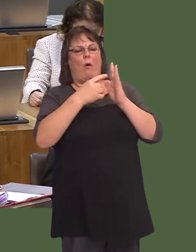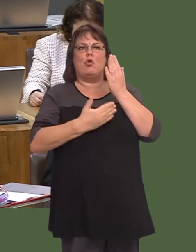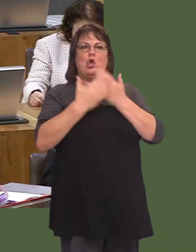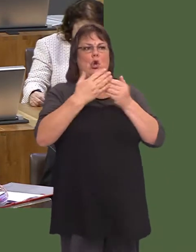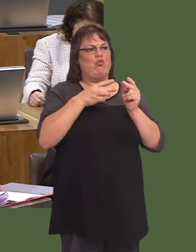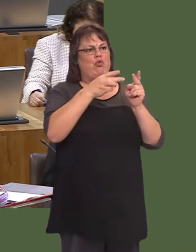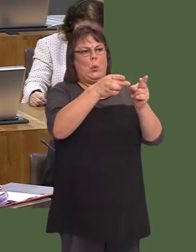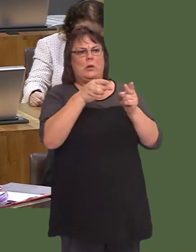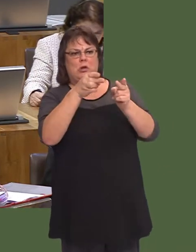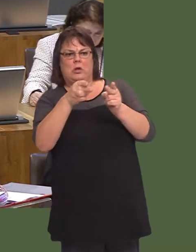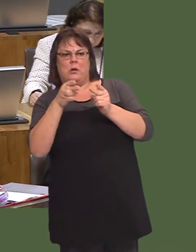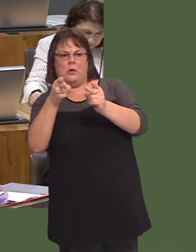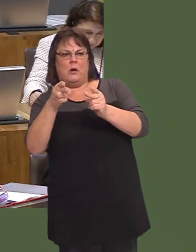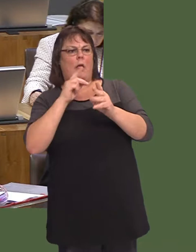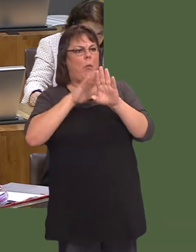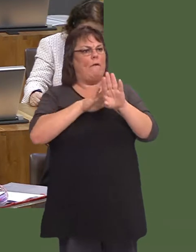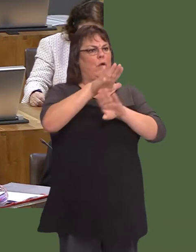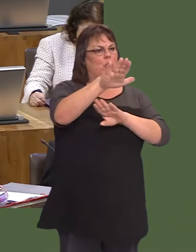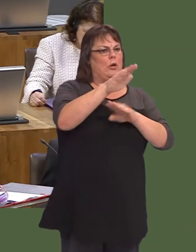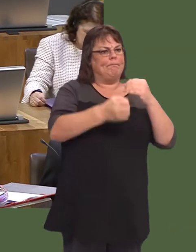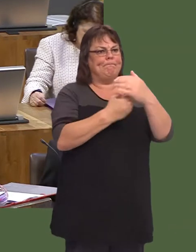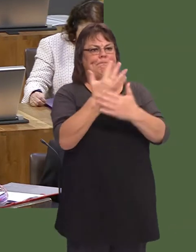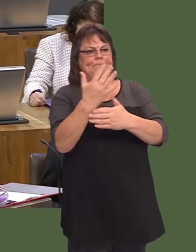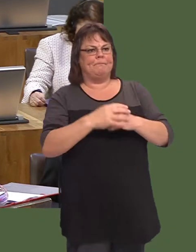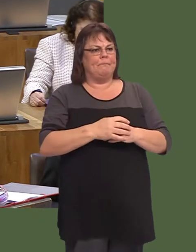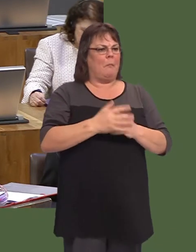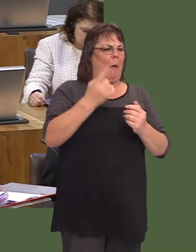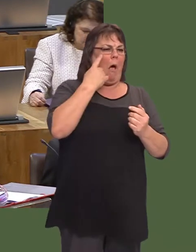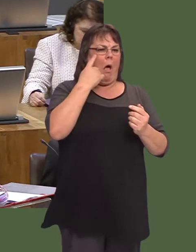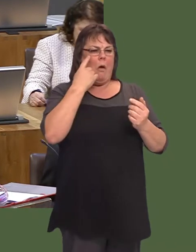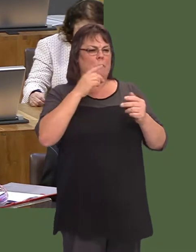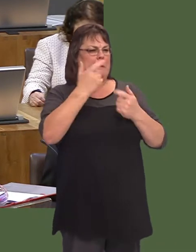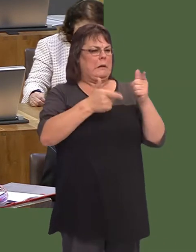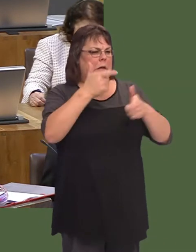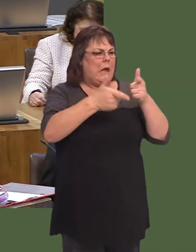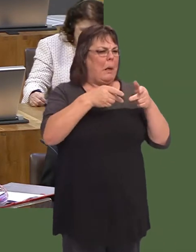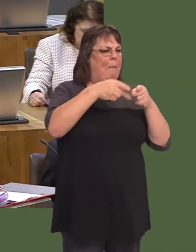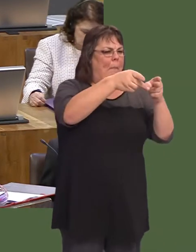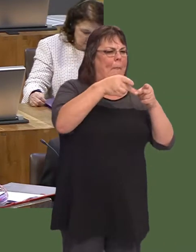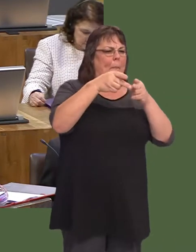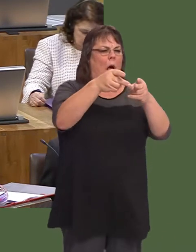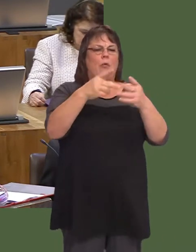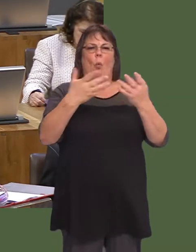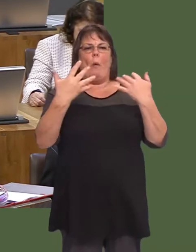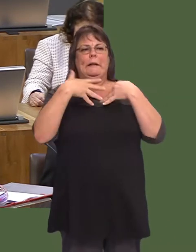mynd iíw datblygu yn eu hardaloedd. Maen nhw nawr yn gweithio ar fapiau rhwydwaith integredig, ac maeín rhaid i nhw rhoiír